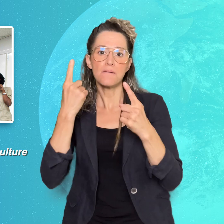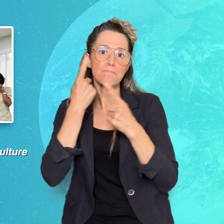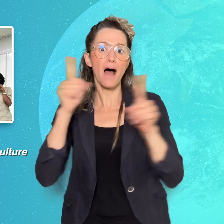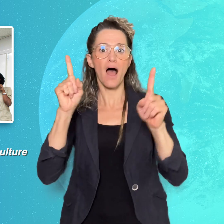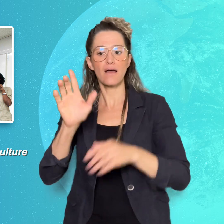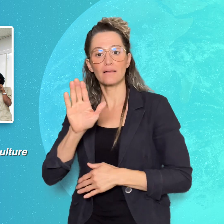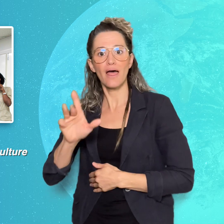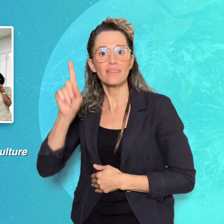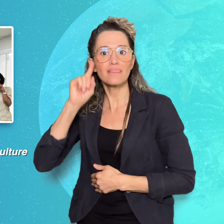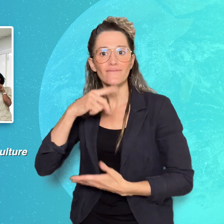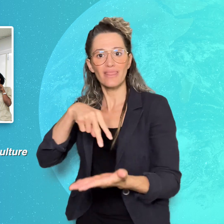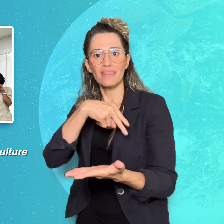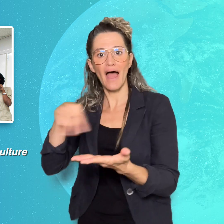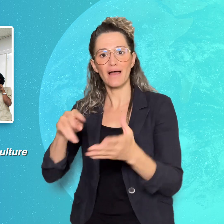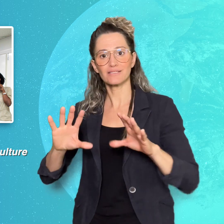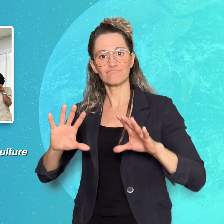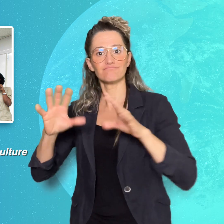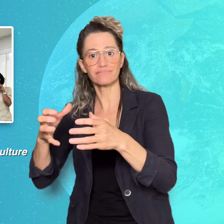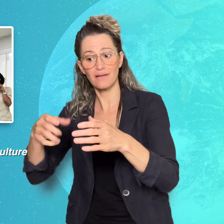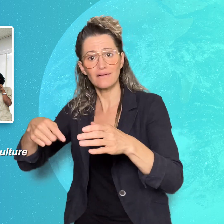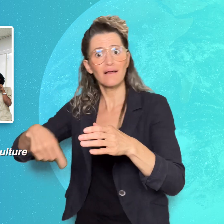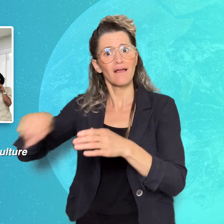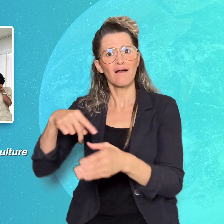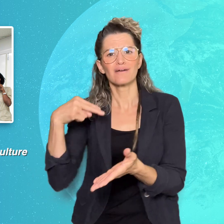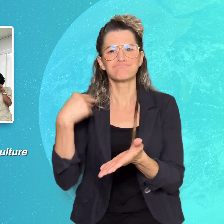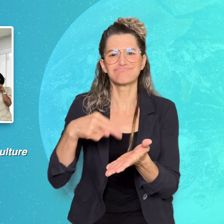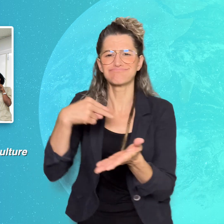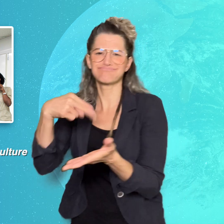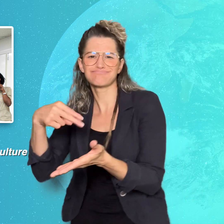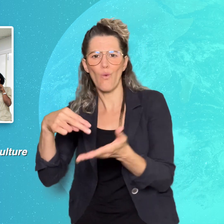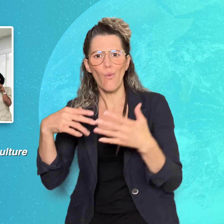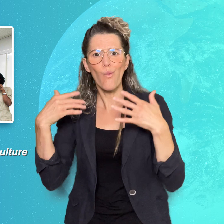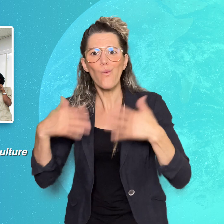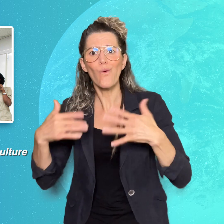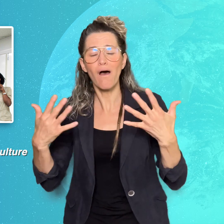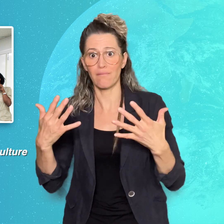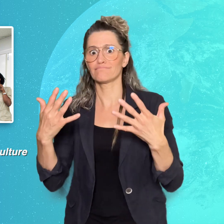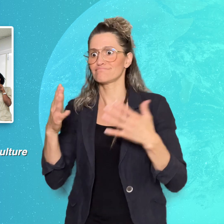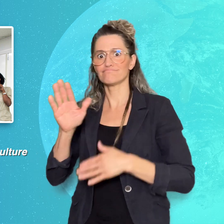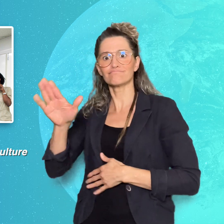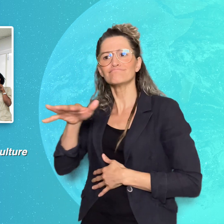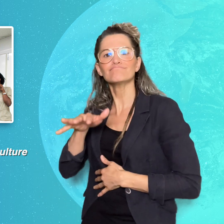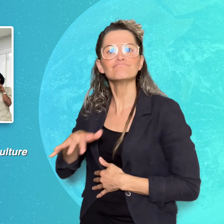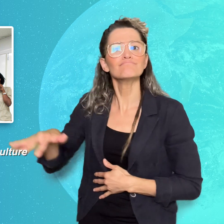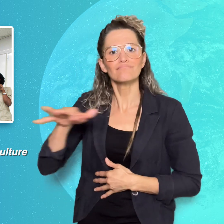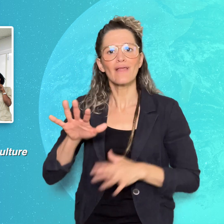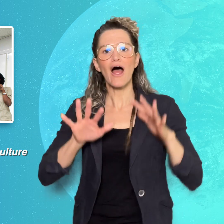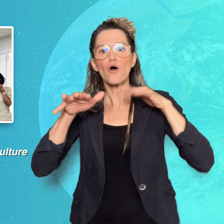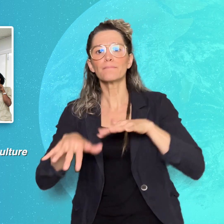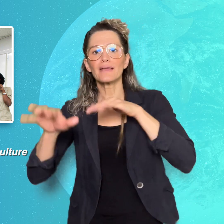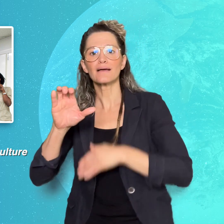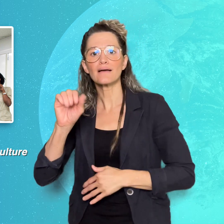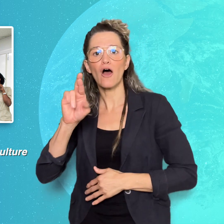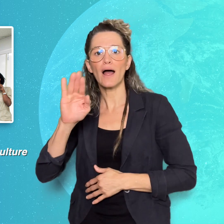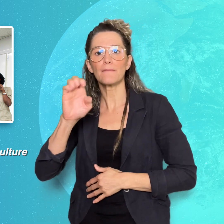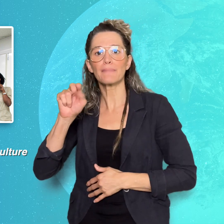the PAH! Deaf Dance Company, a dance troupe unlike anything